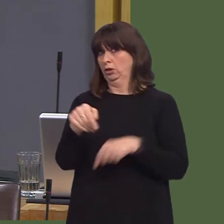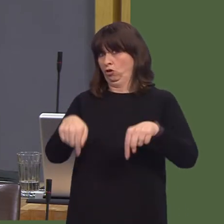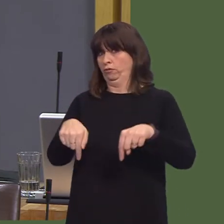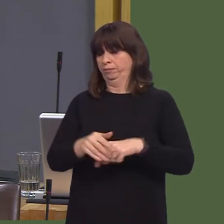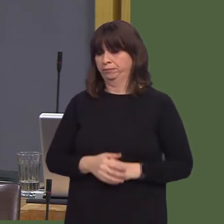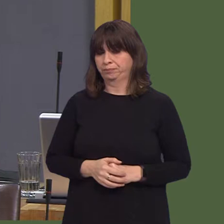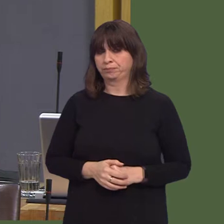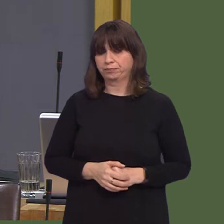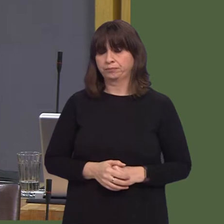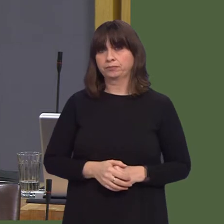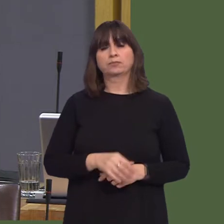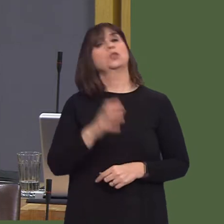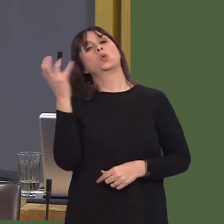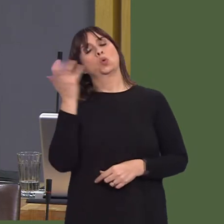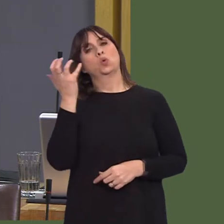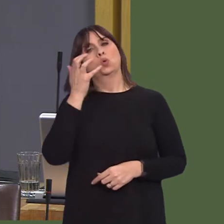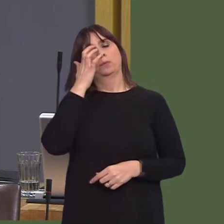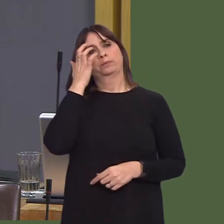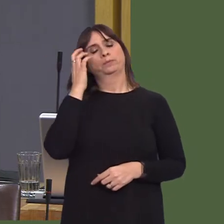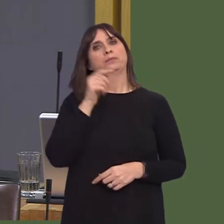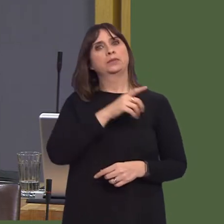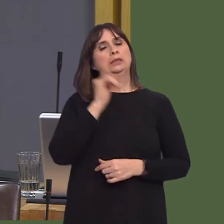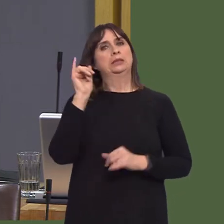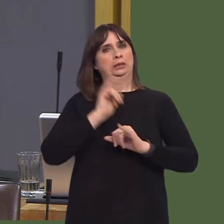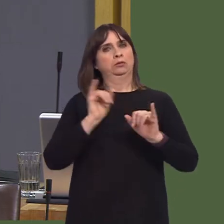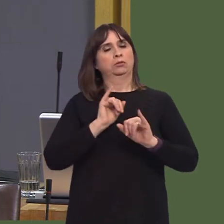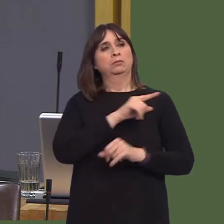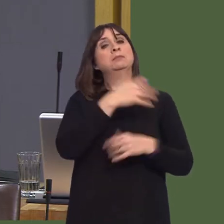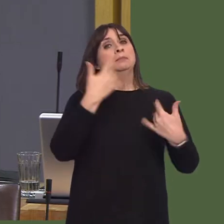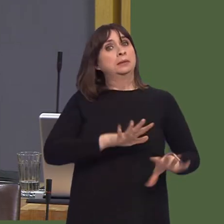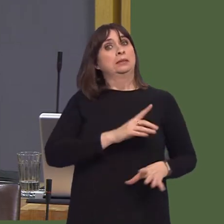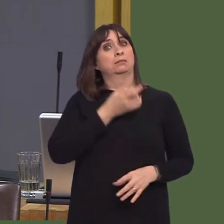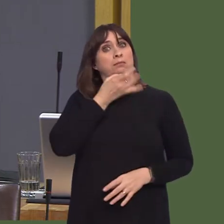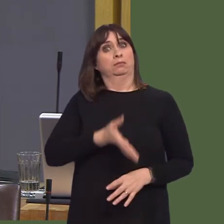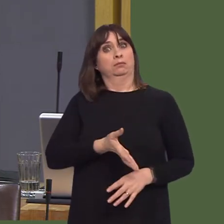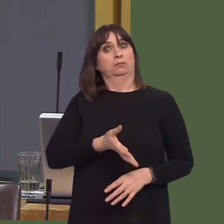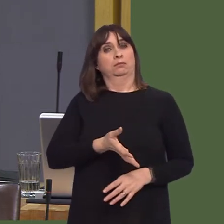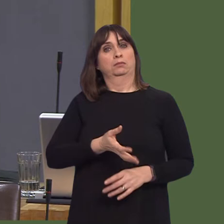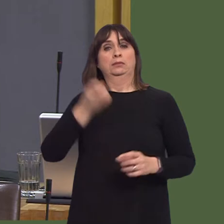I can say that the latest published figures on delayed transfers of care do record a reduction